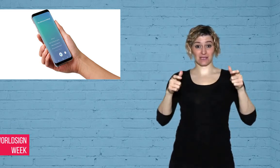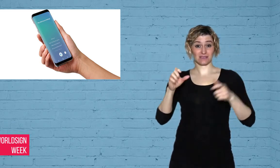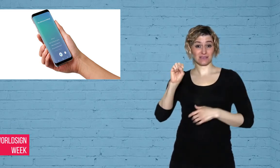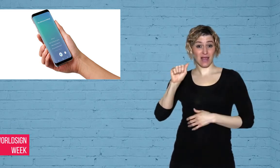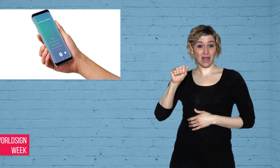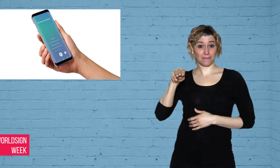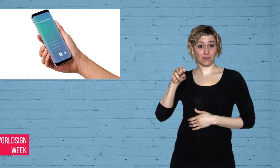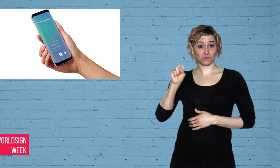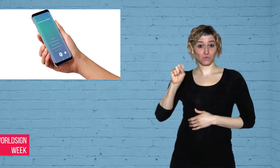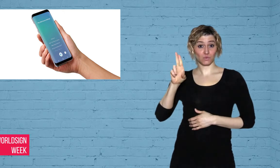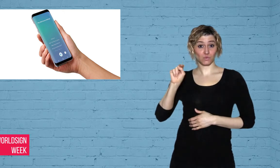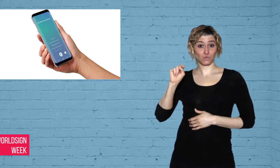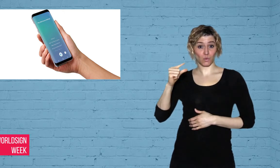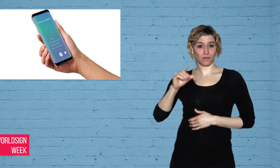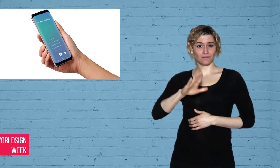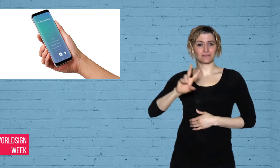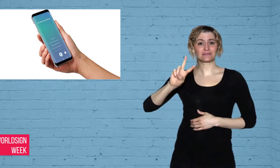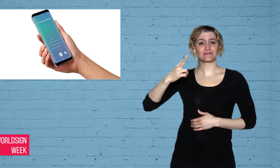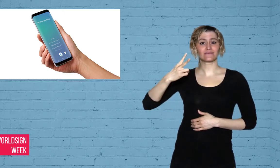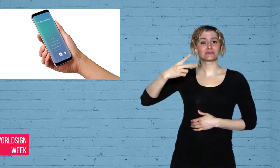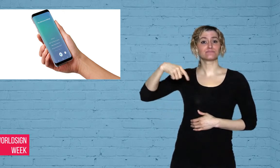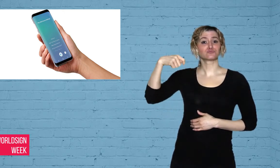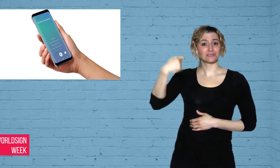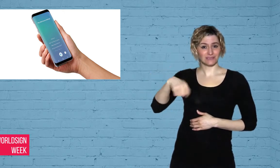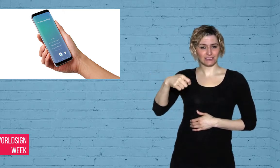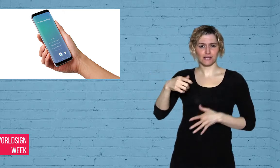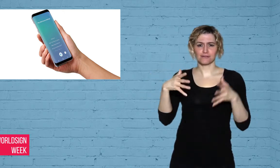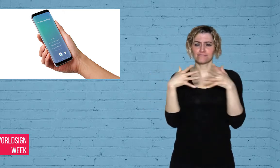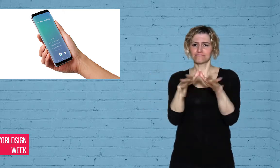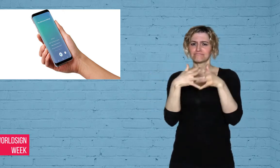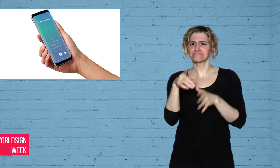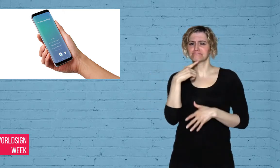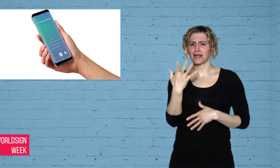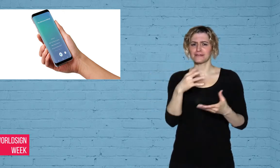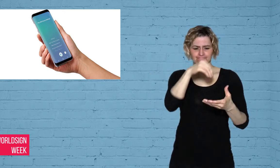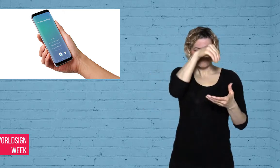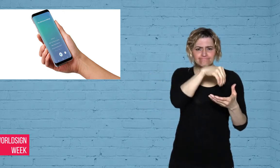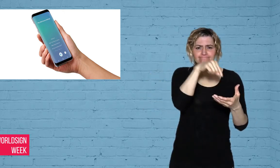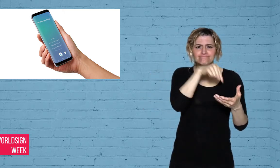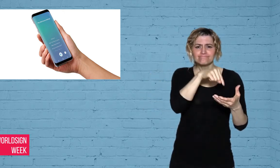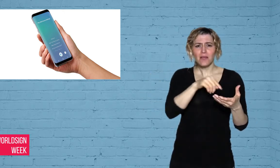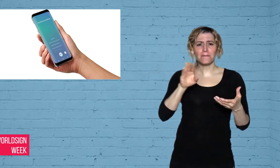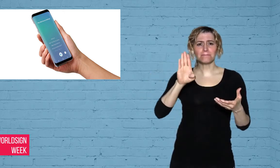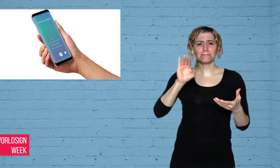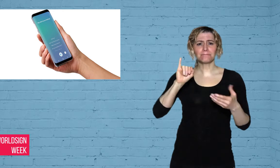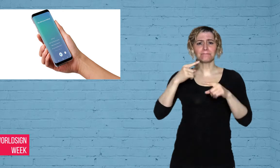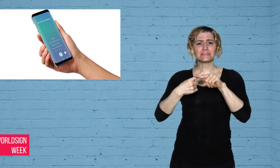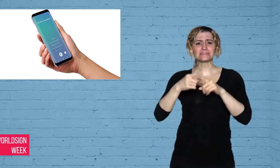vice president describes Bixby as a